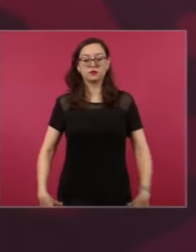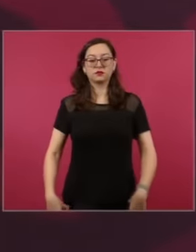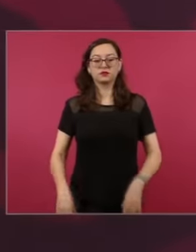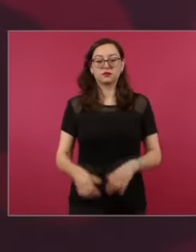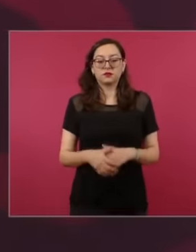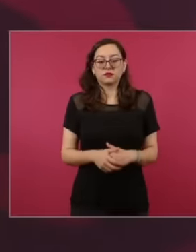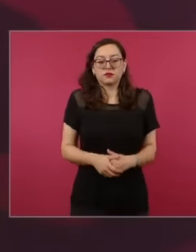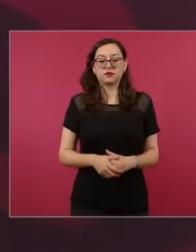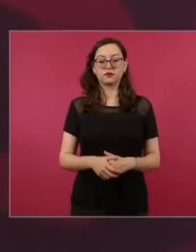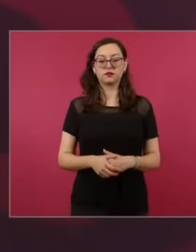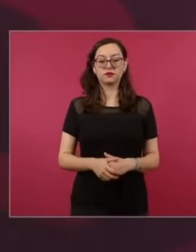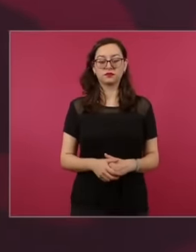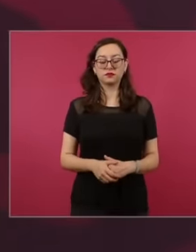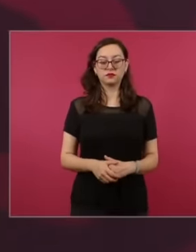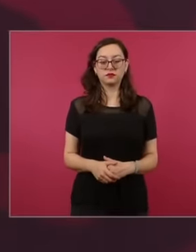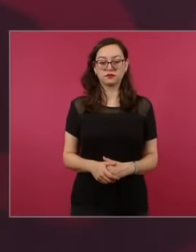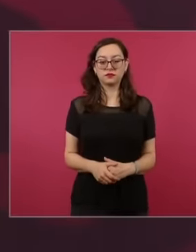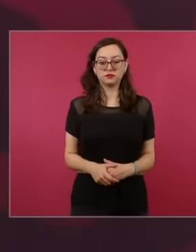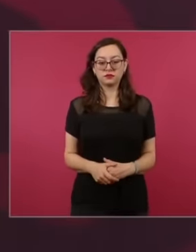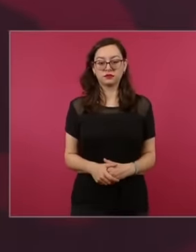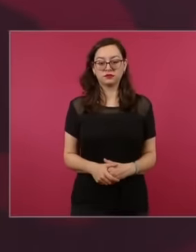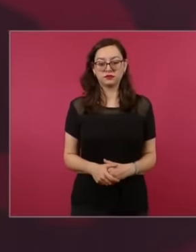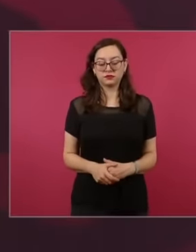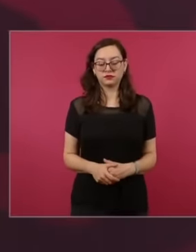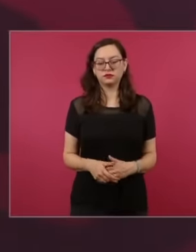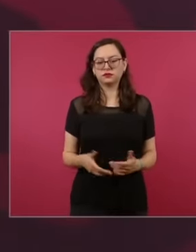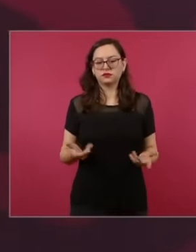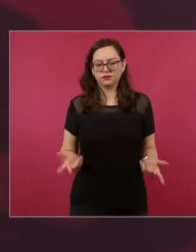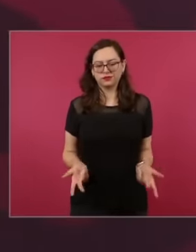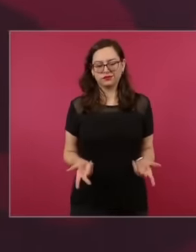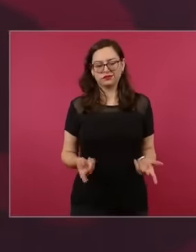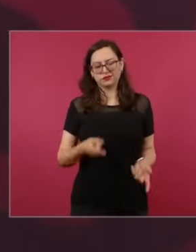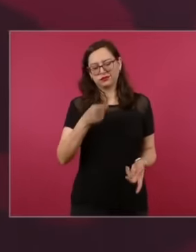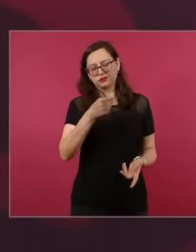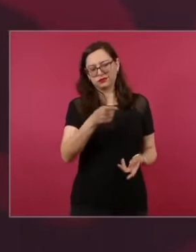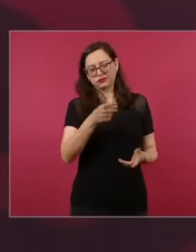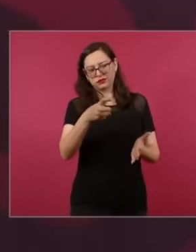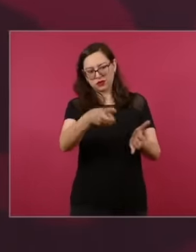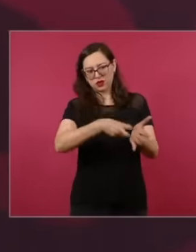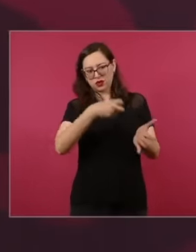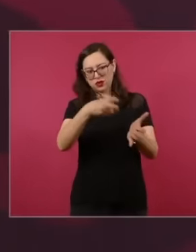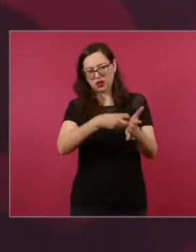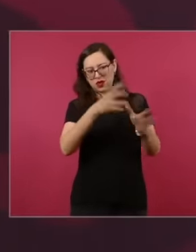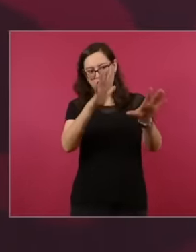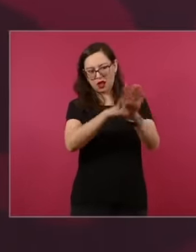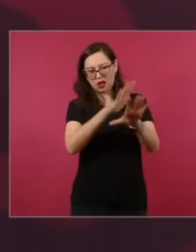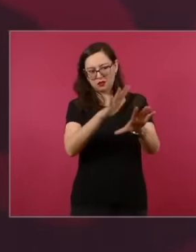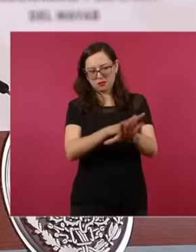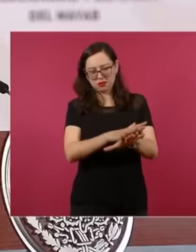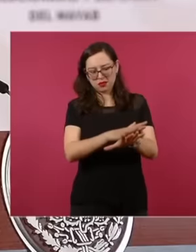morning press conference, the president of Mexico criticized that there are sectors that oppose to this type of